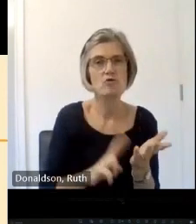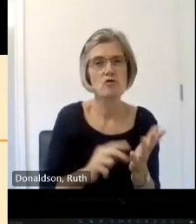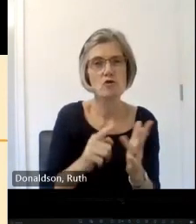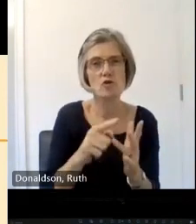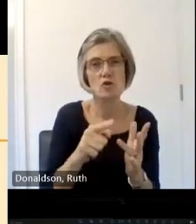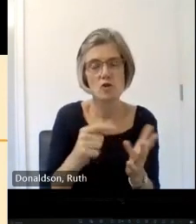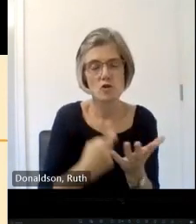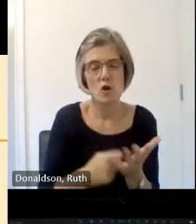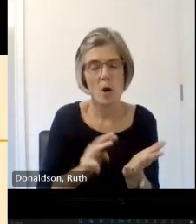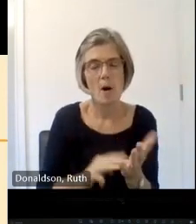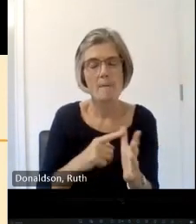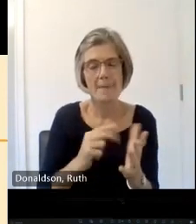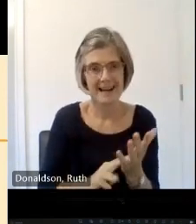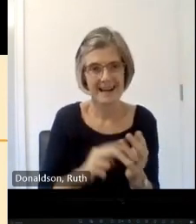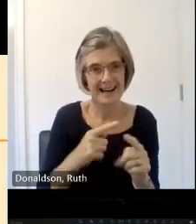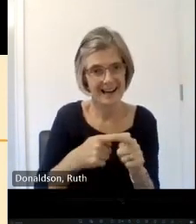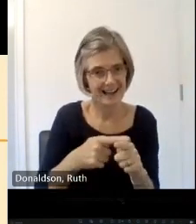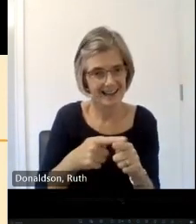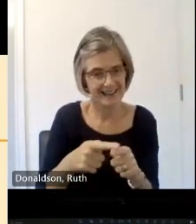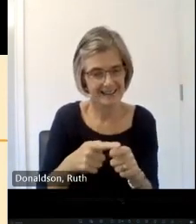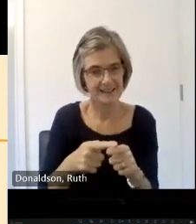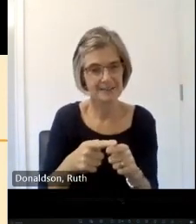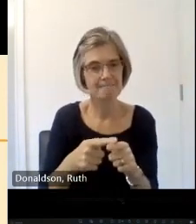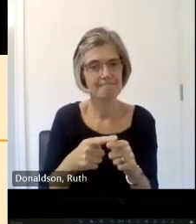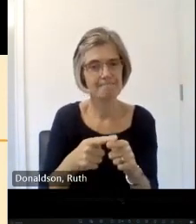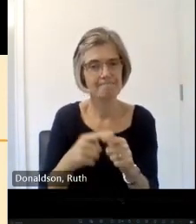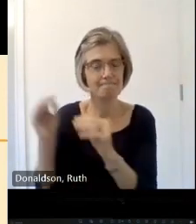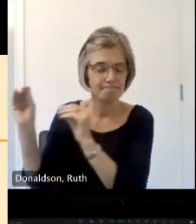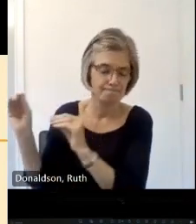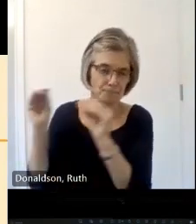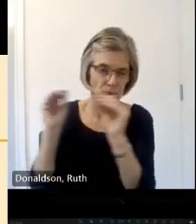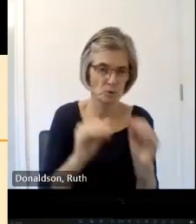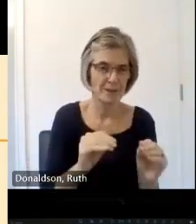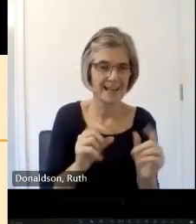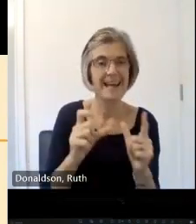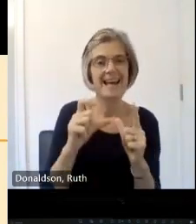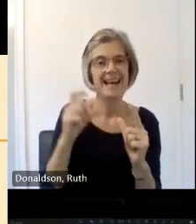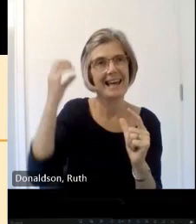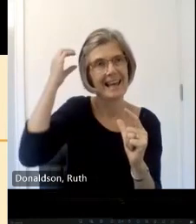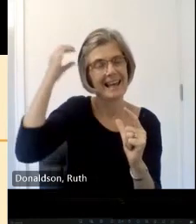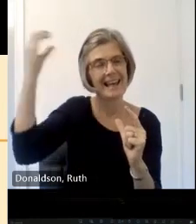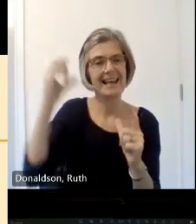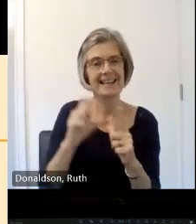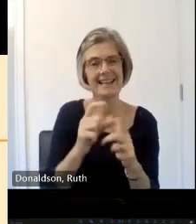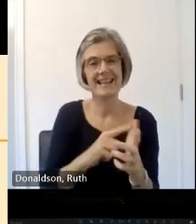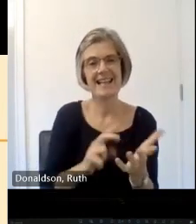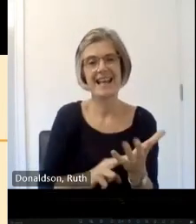the Normans didn't have to invade Scotland David Held the door open and let them in after him next